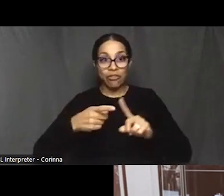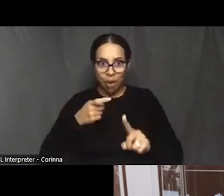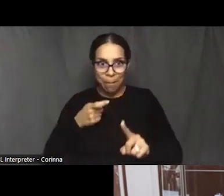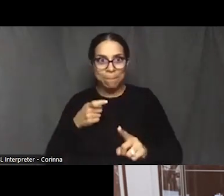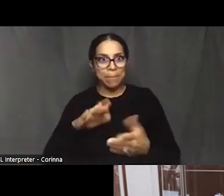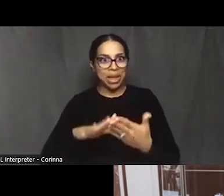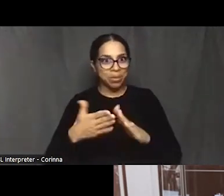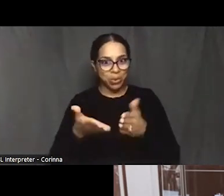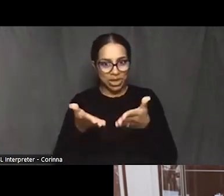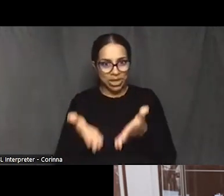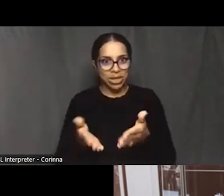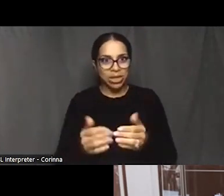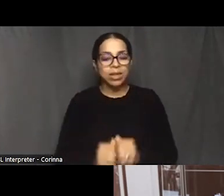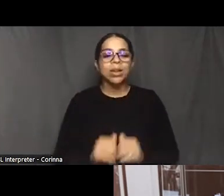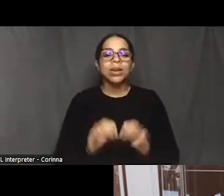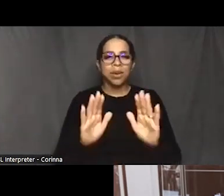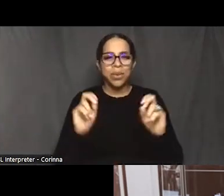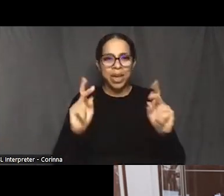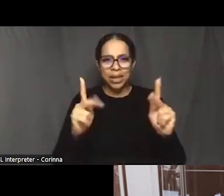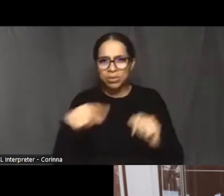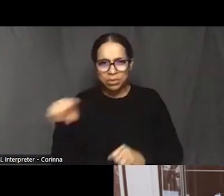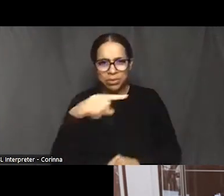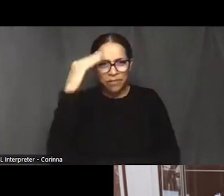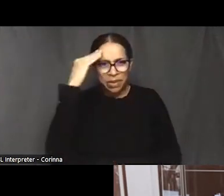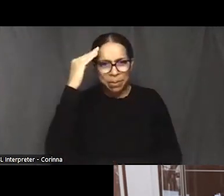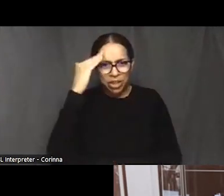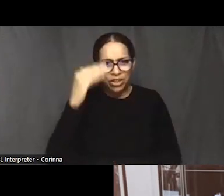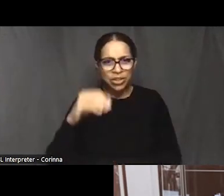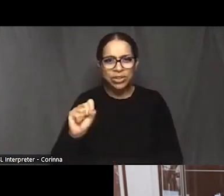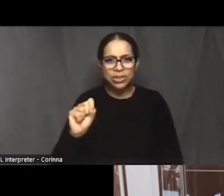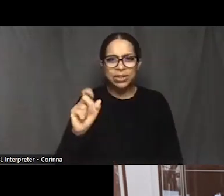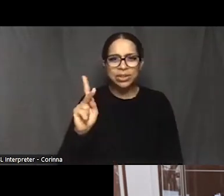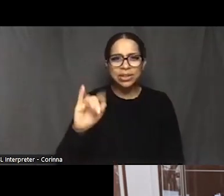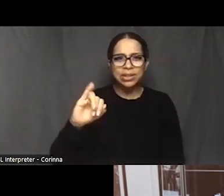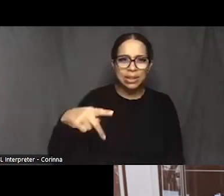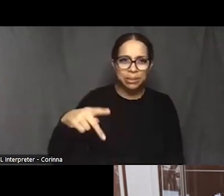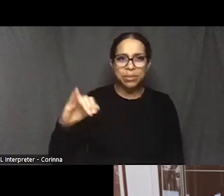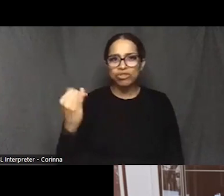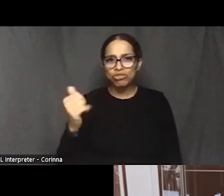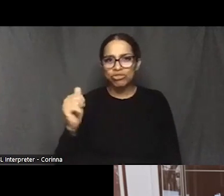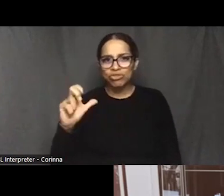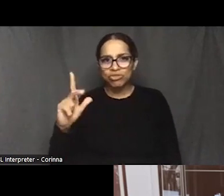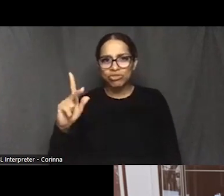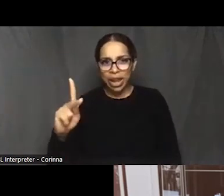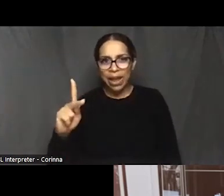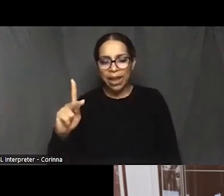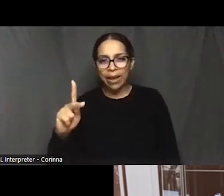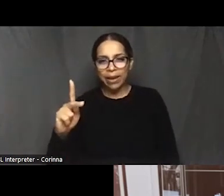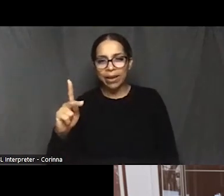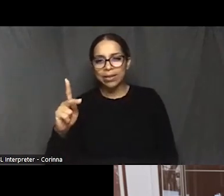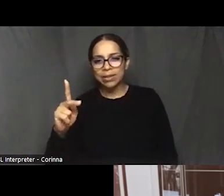Okay, so you guys are all familiar with the Skipjack that have been on the bay historically oystering. And a lot of people